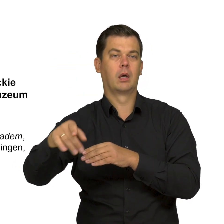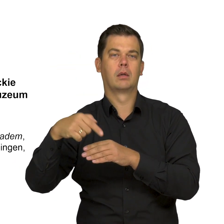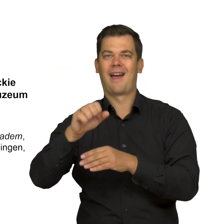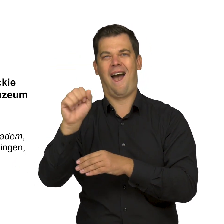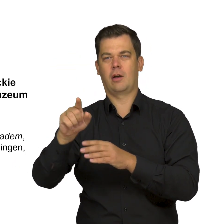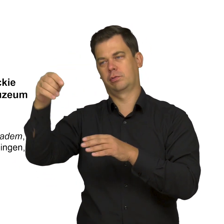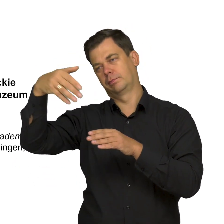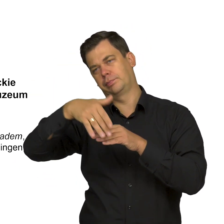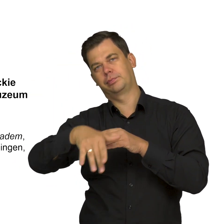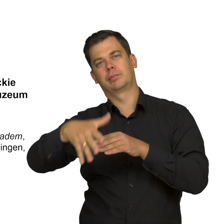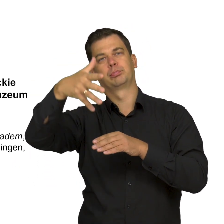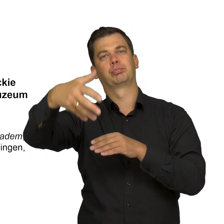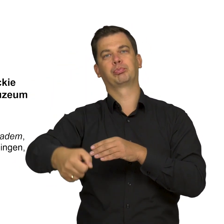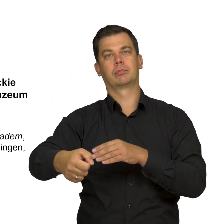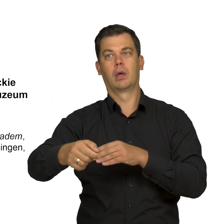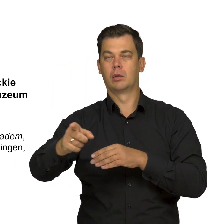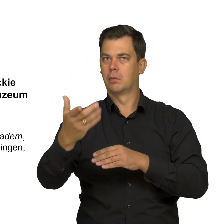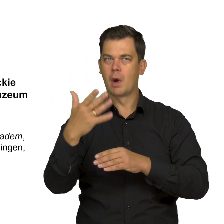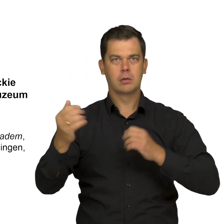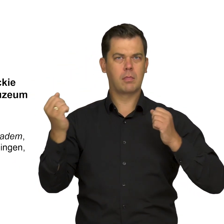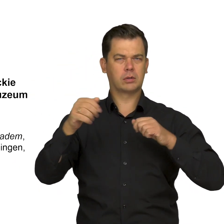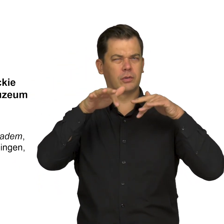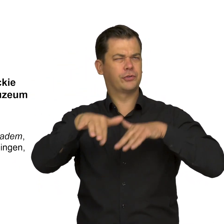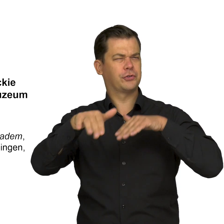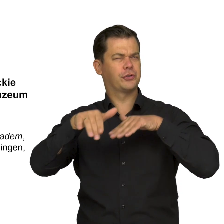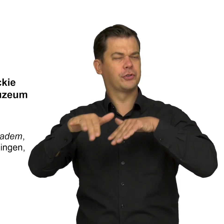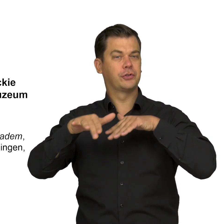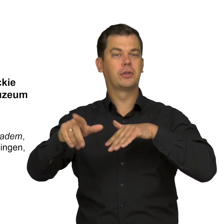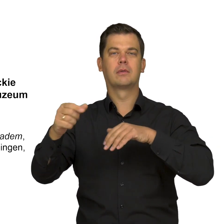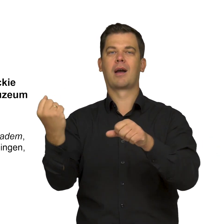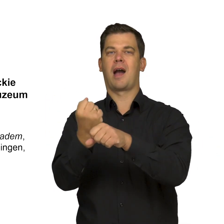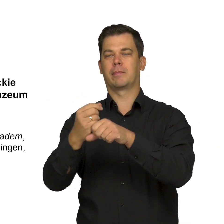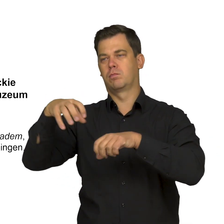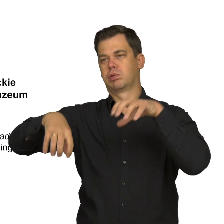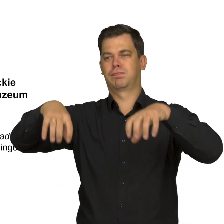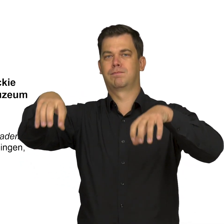and approaching the bottom edge of the work. The rapid current moves across protruding rocks,